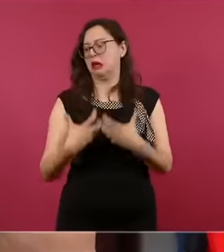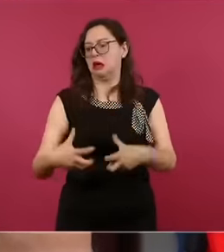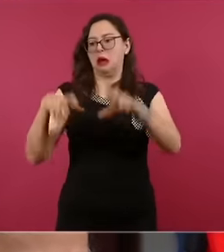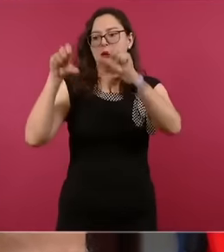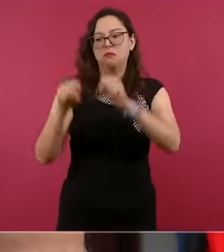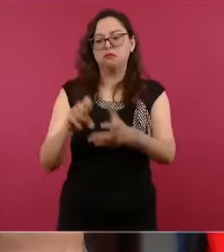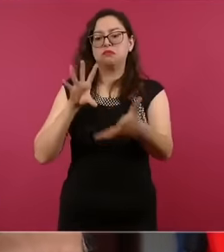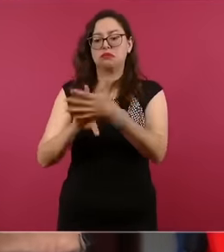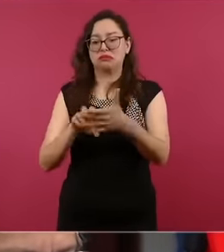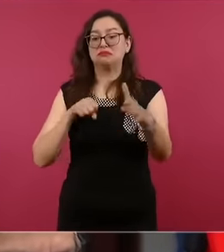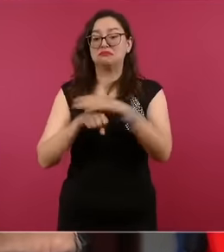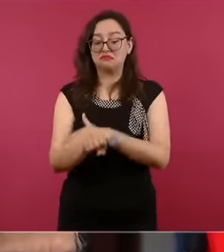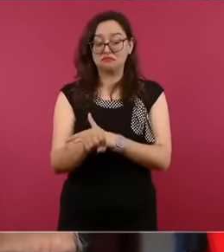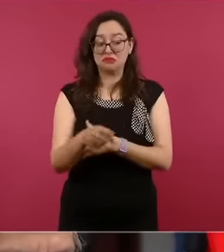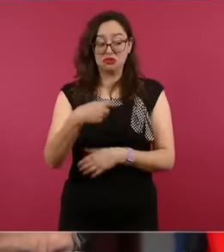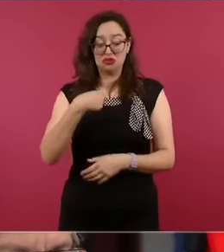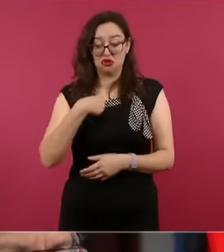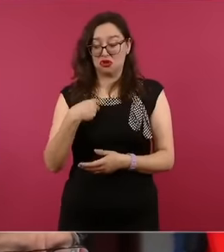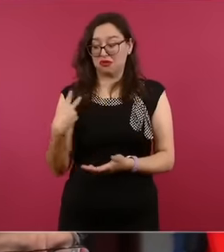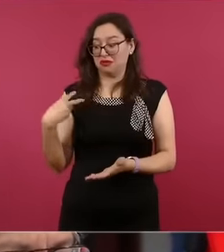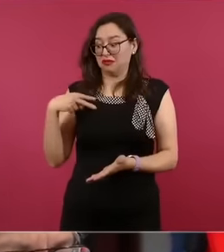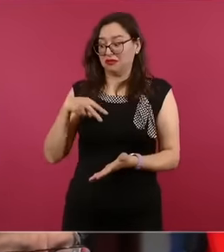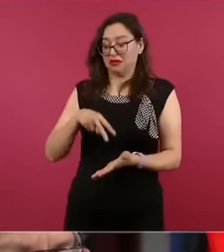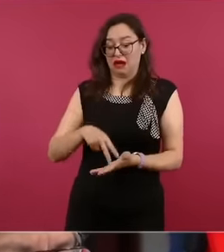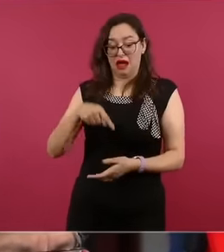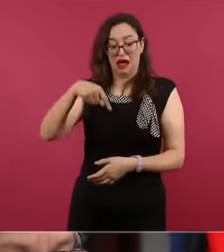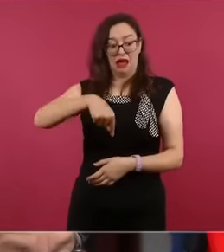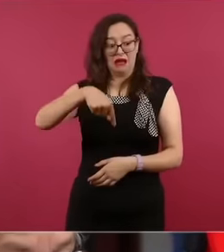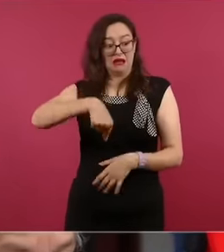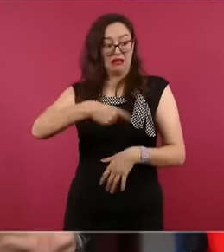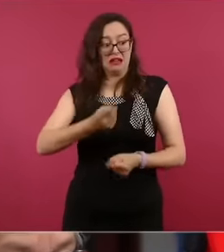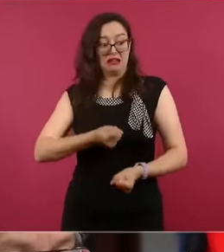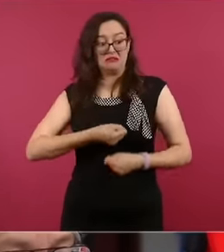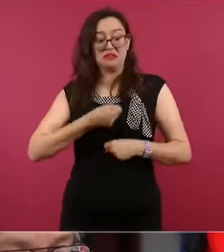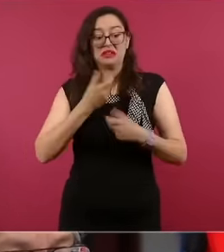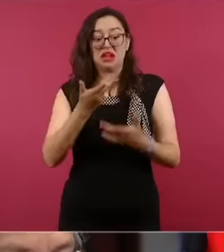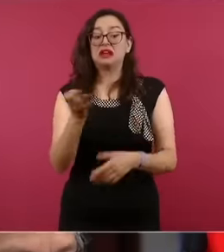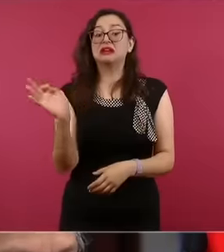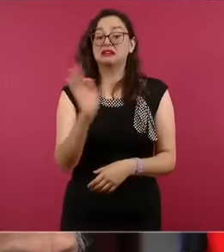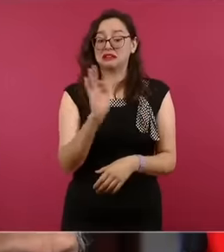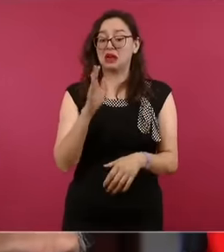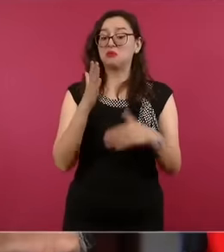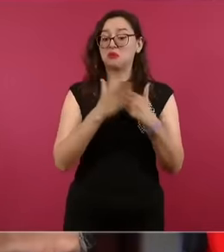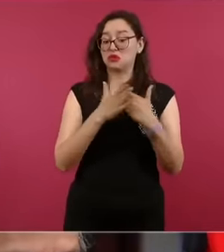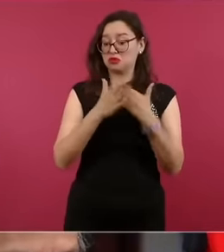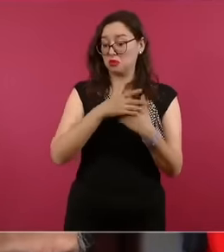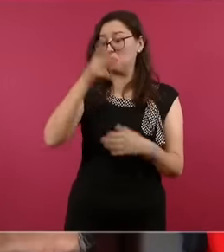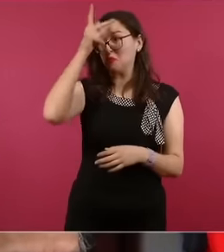to Peru. They also want to do the same thing to me so hey we see for example before coming